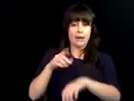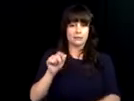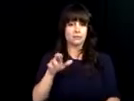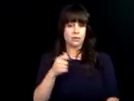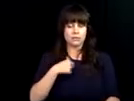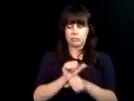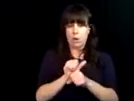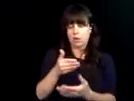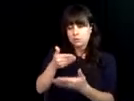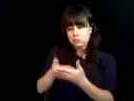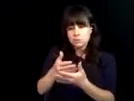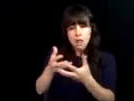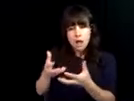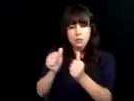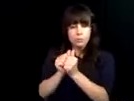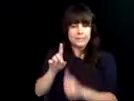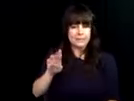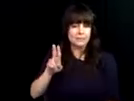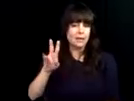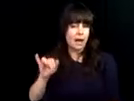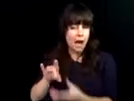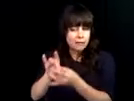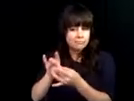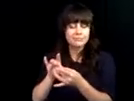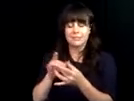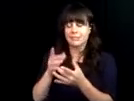congratulations to you for your 100